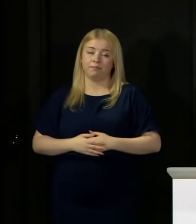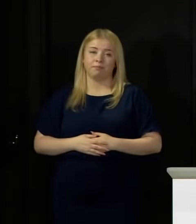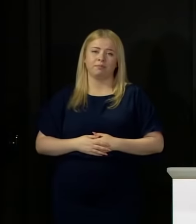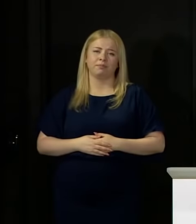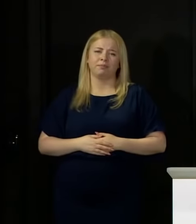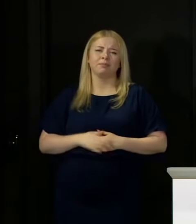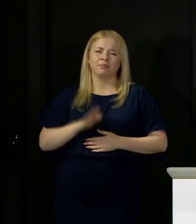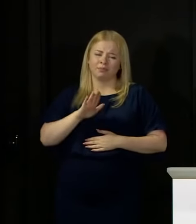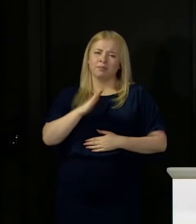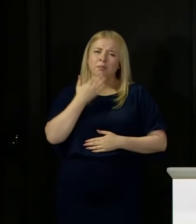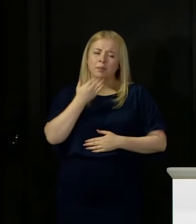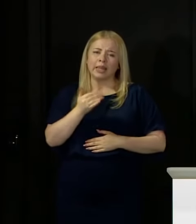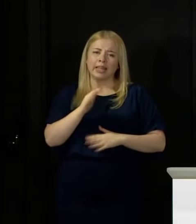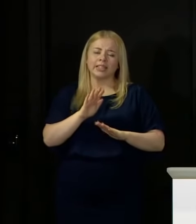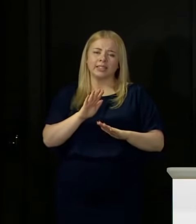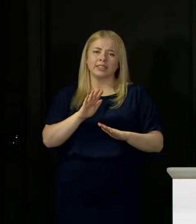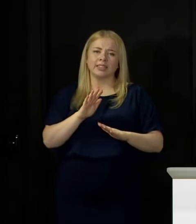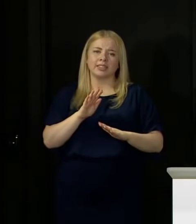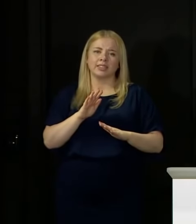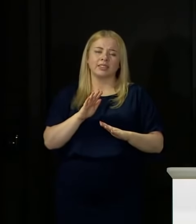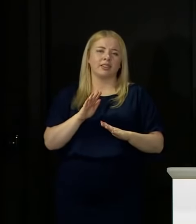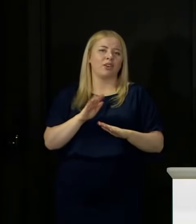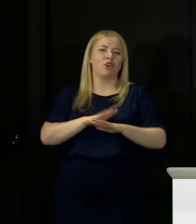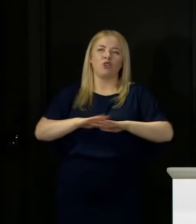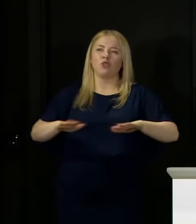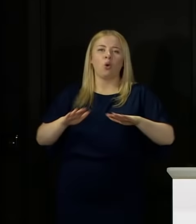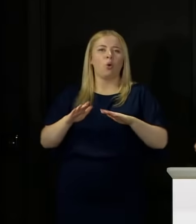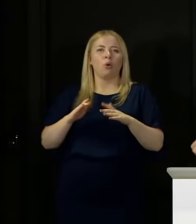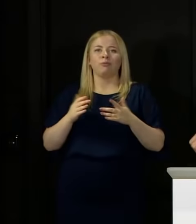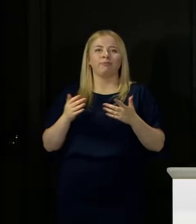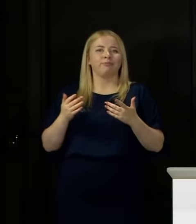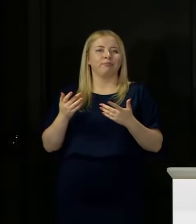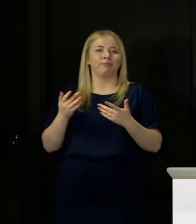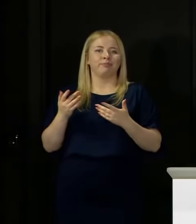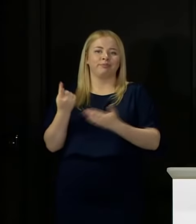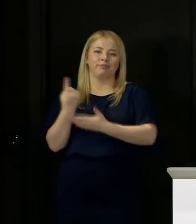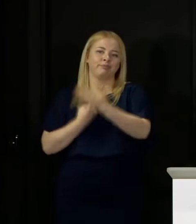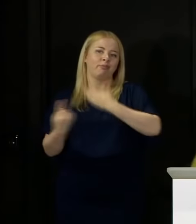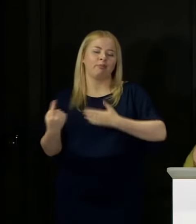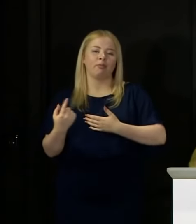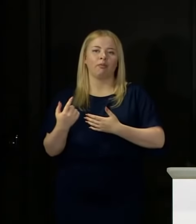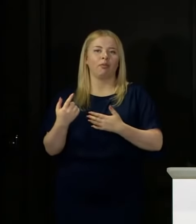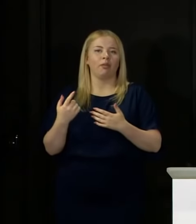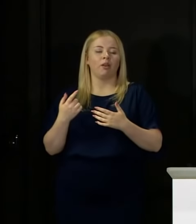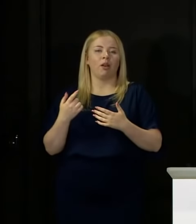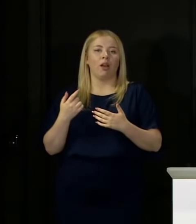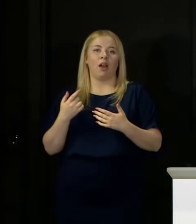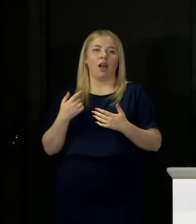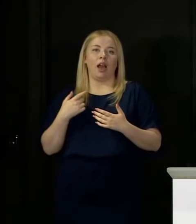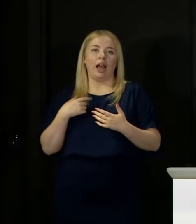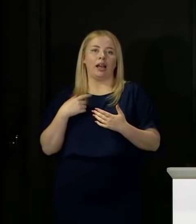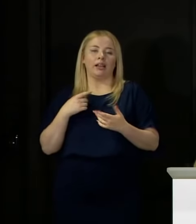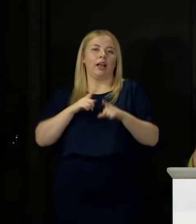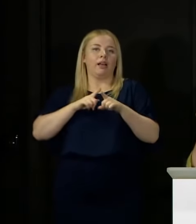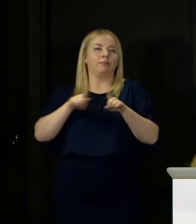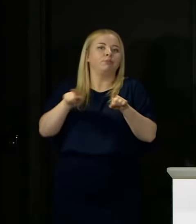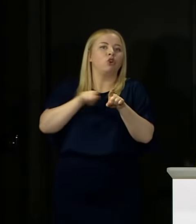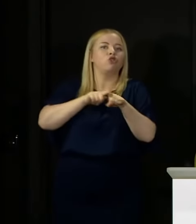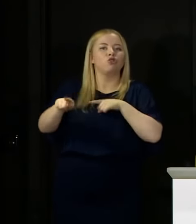So please don't think you are somehow putting one over on politicians like me by not complying